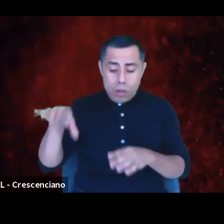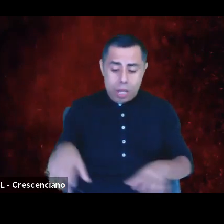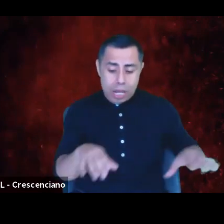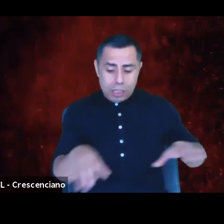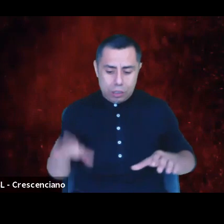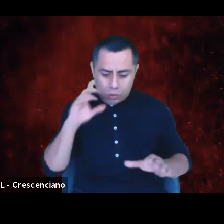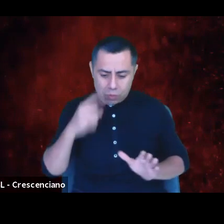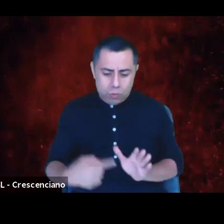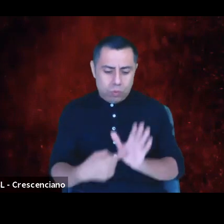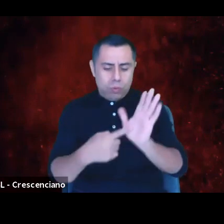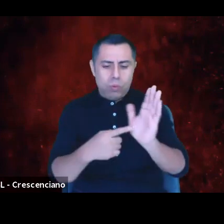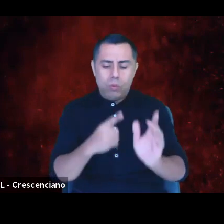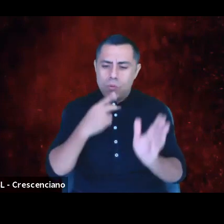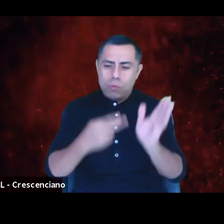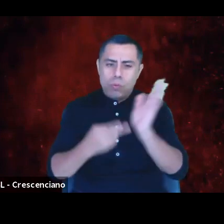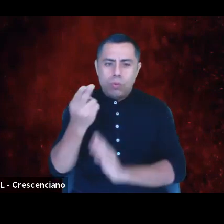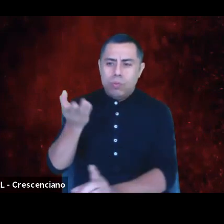for me shouted back at our indifference,